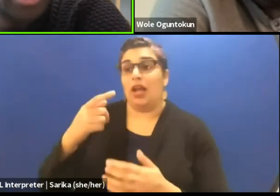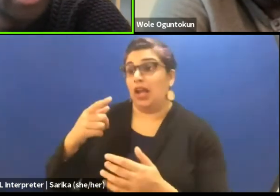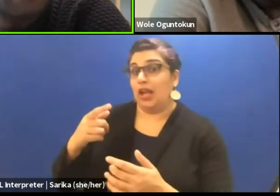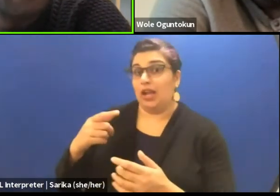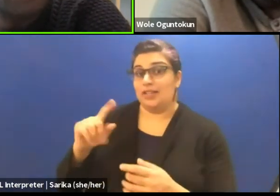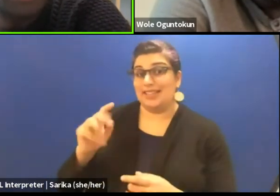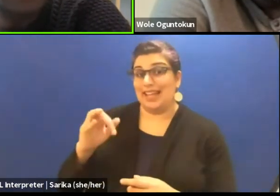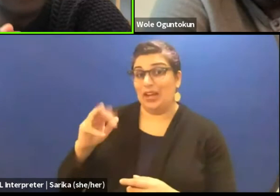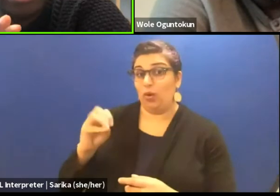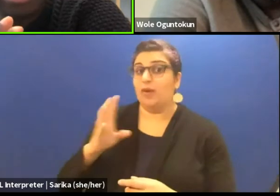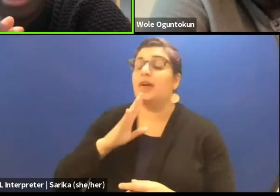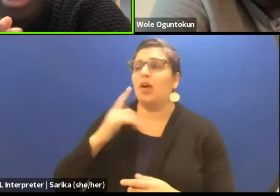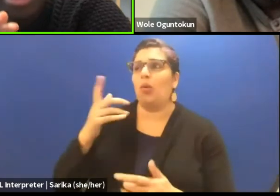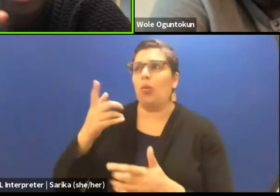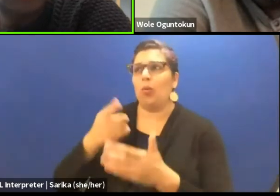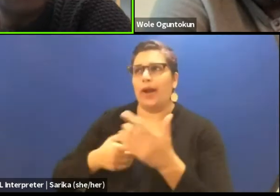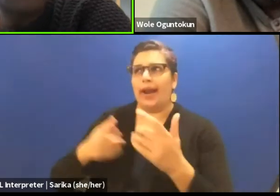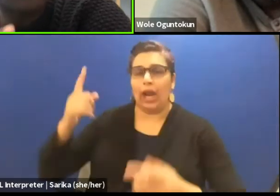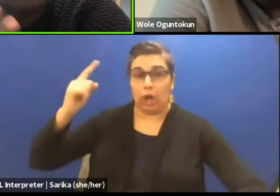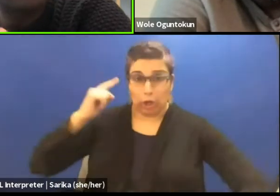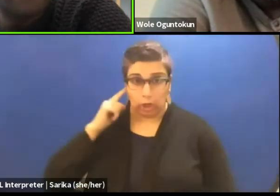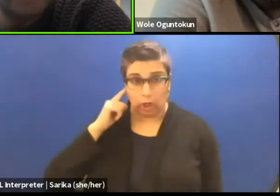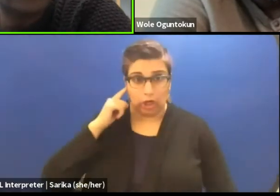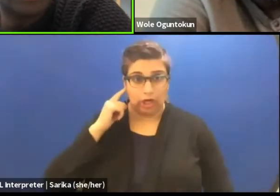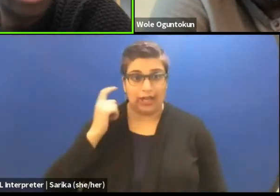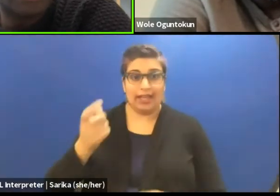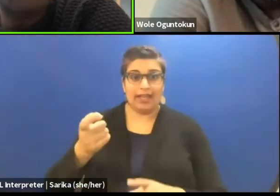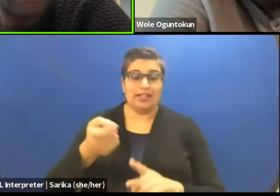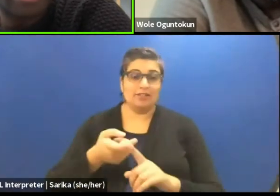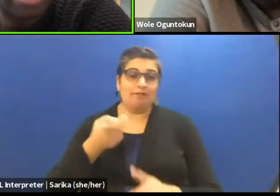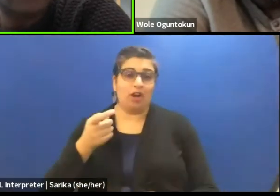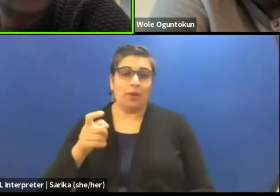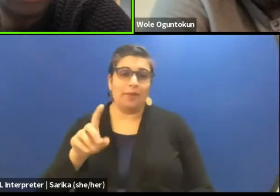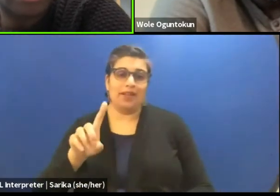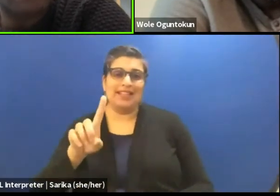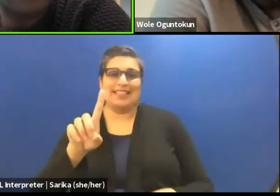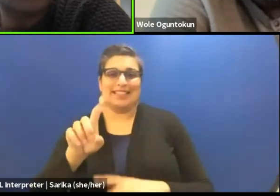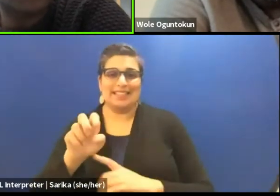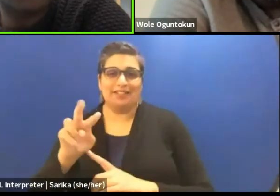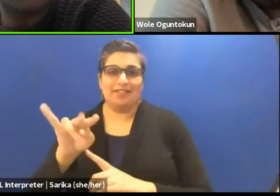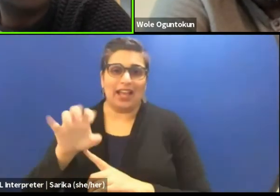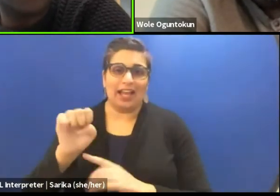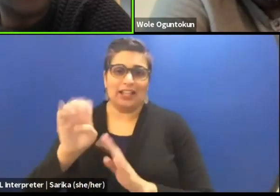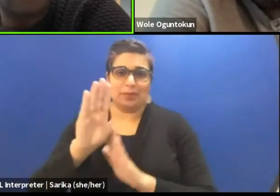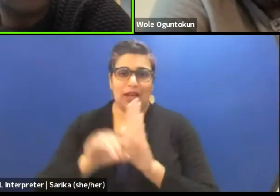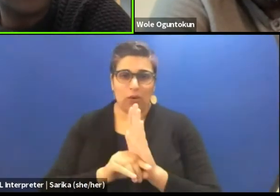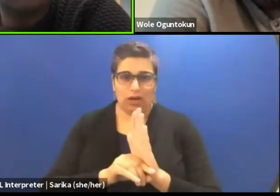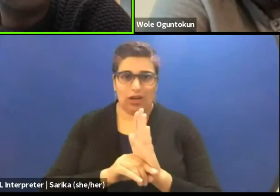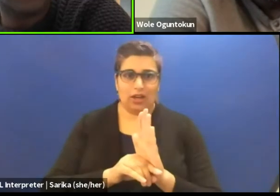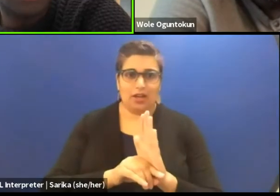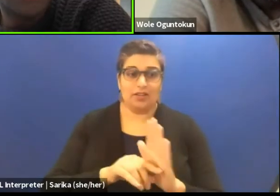is that his coming from a devised background and so he works collaboratively.